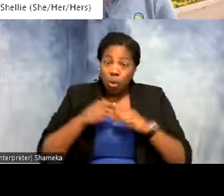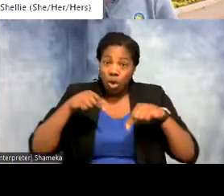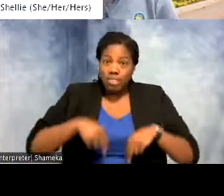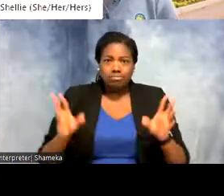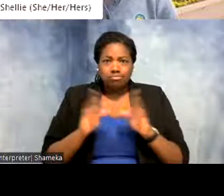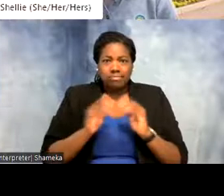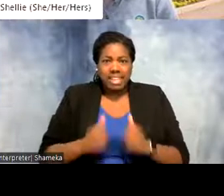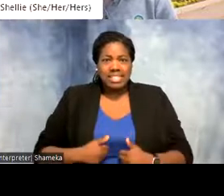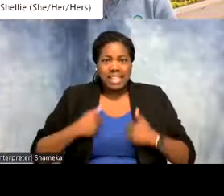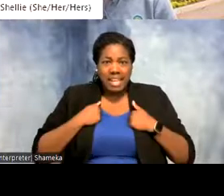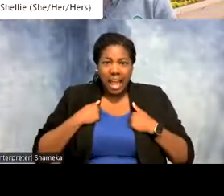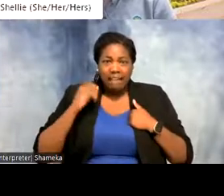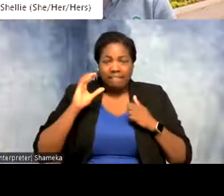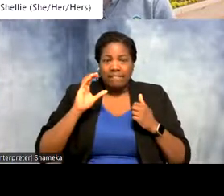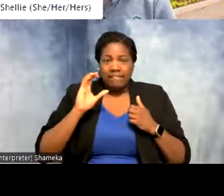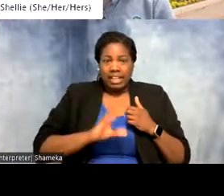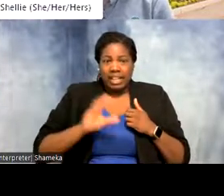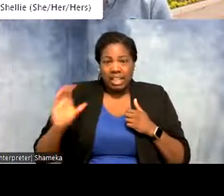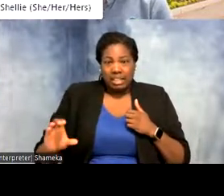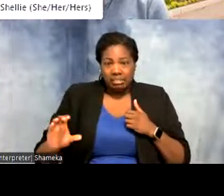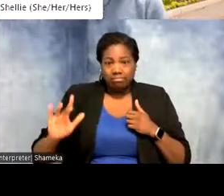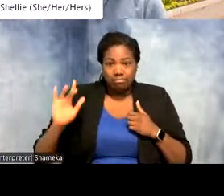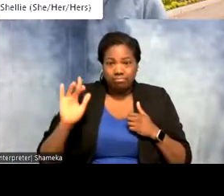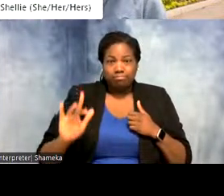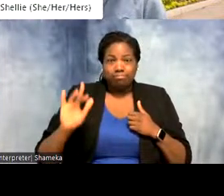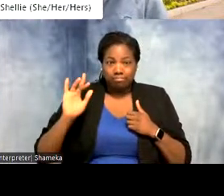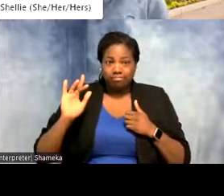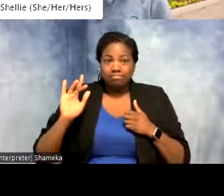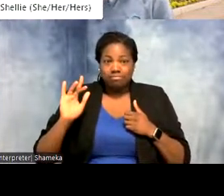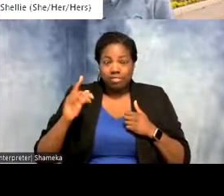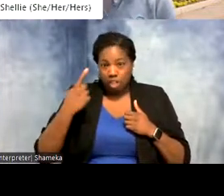captioned. You'll want to locate that cc button at the bottom of your screen for those to appear.